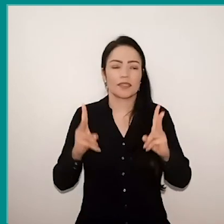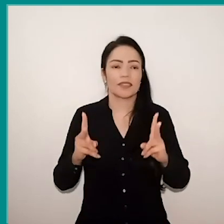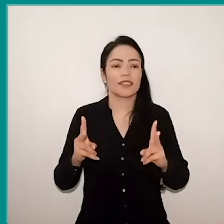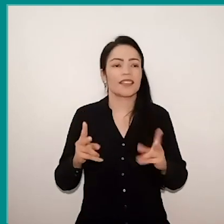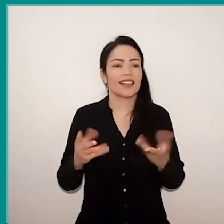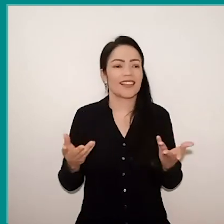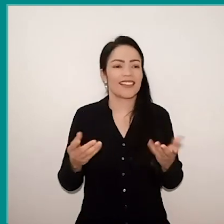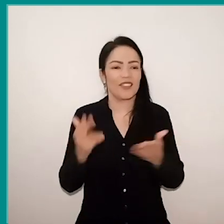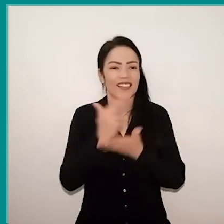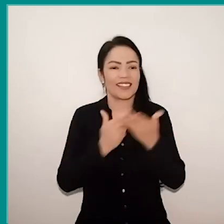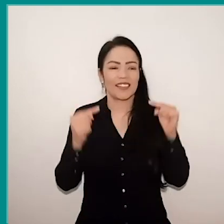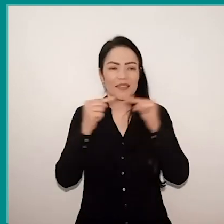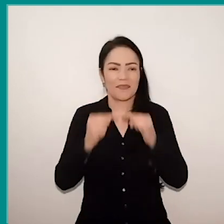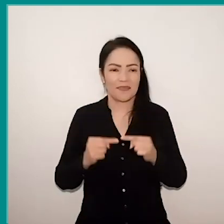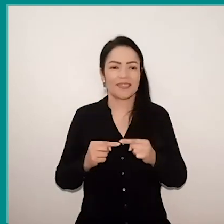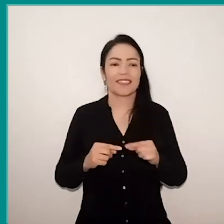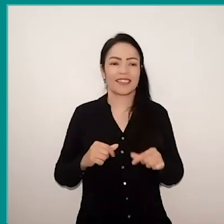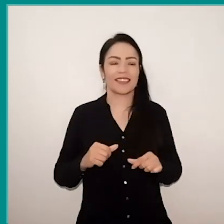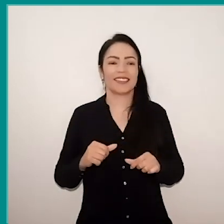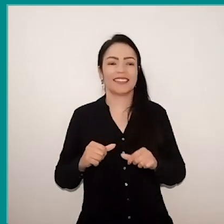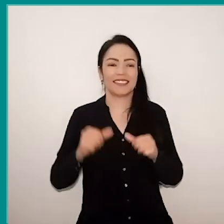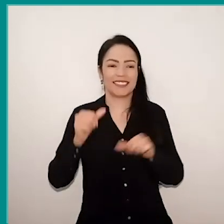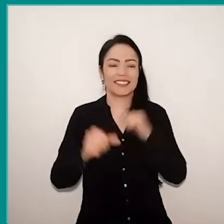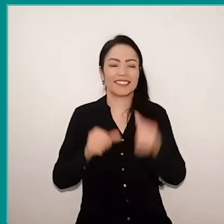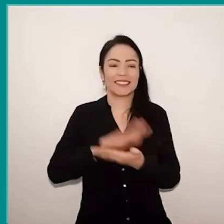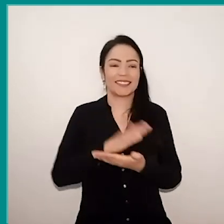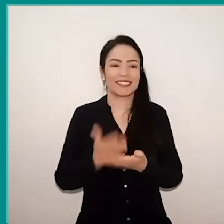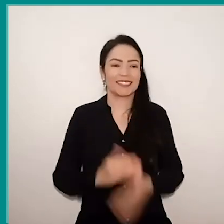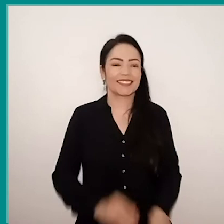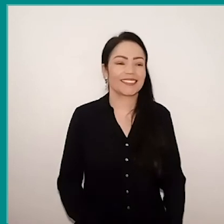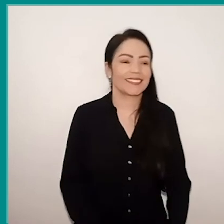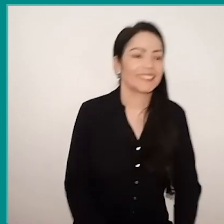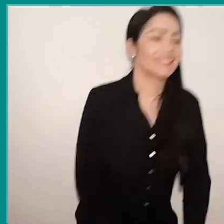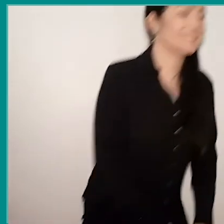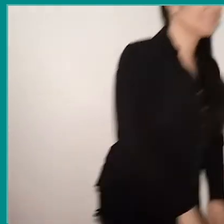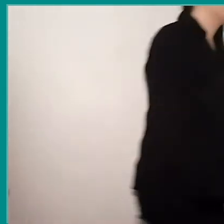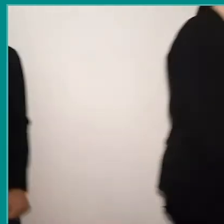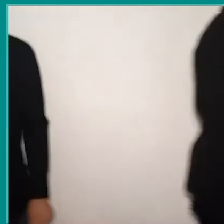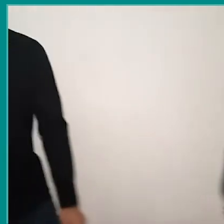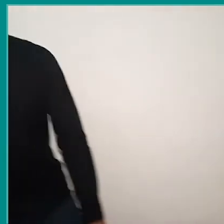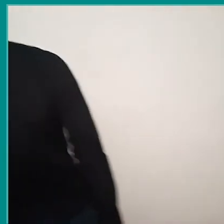but that was also reinforced by everyone at the board, this need that we you have to help the students,